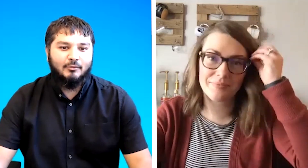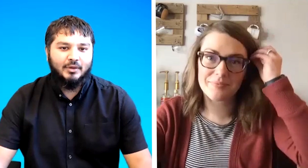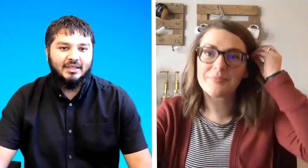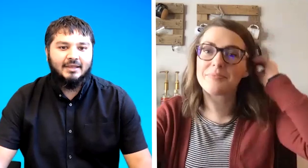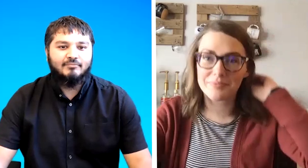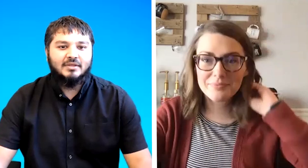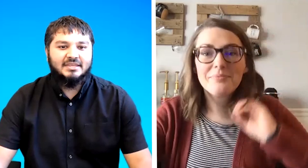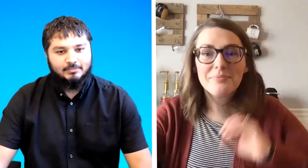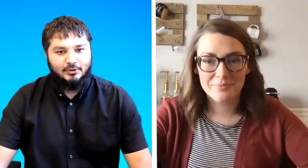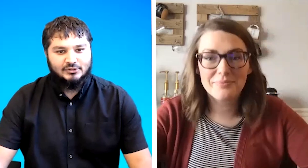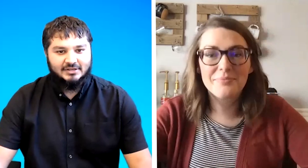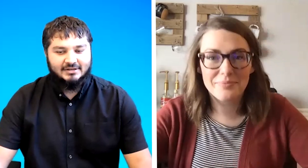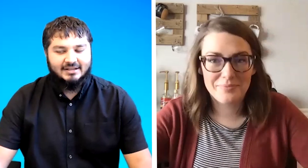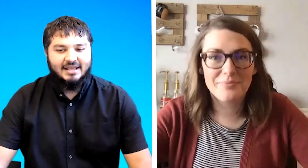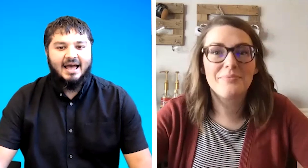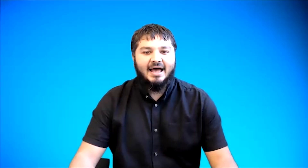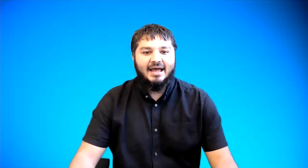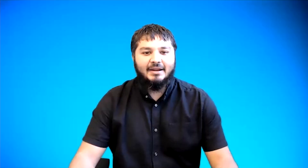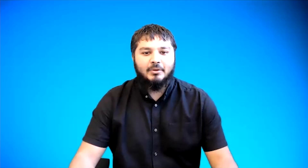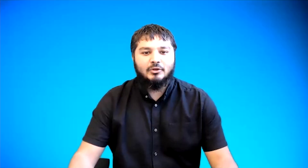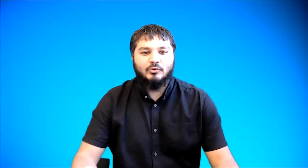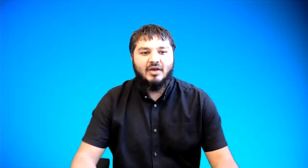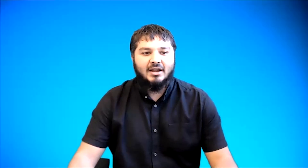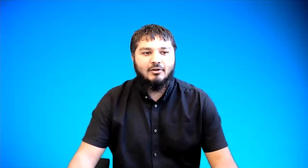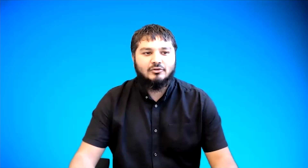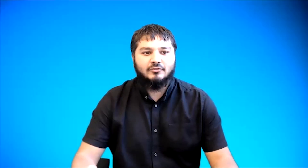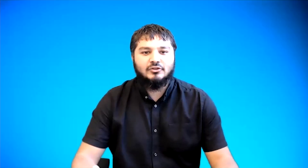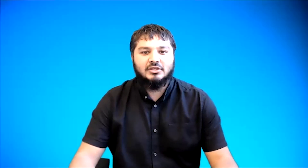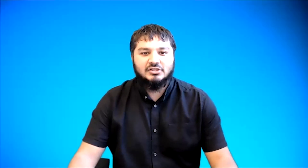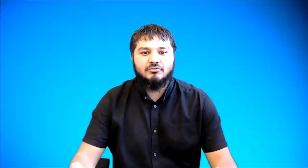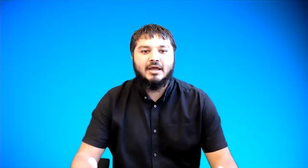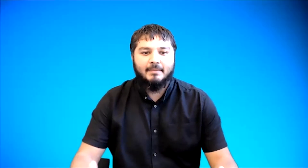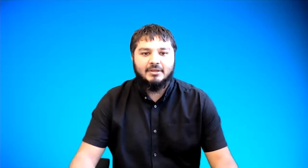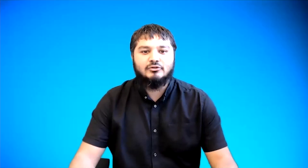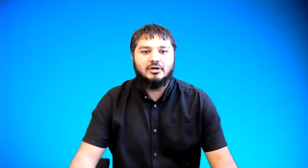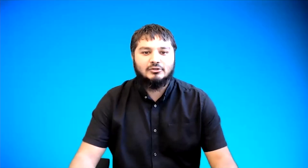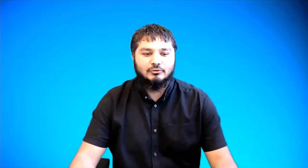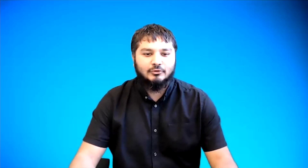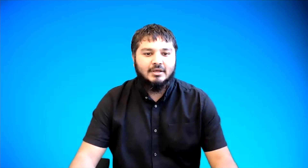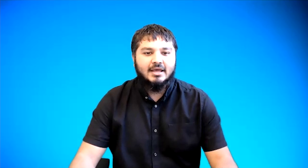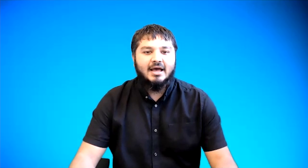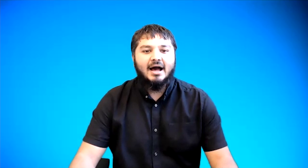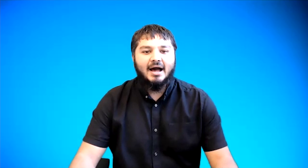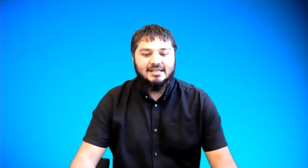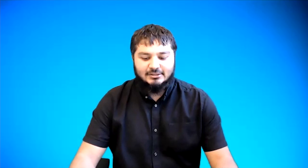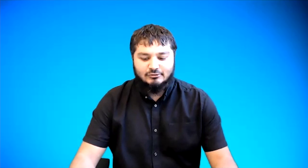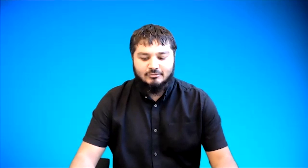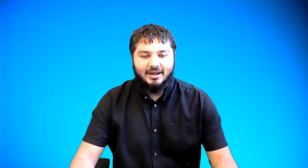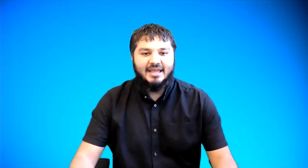with this person and because we've had lots of the children coming into our school i said to my head